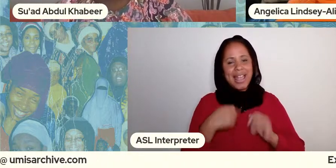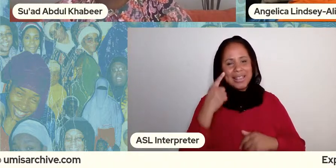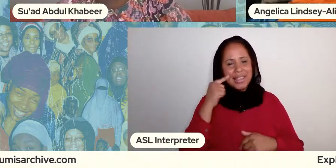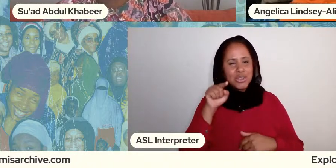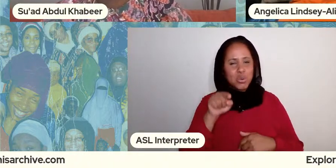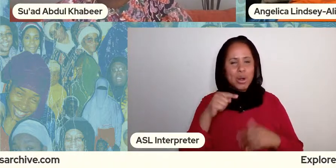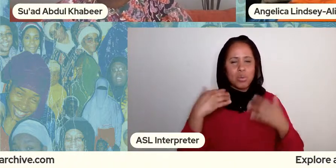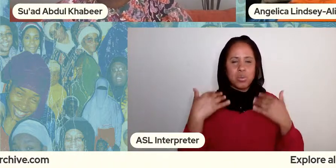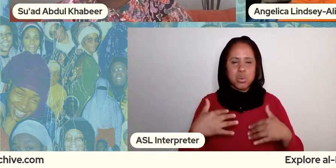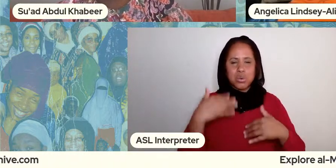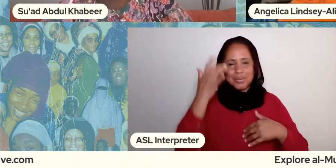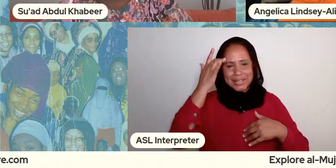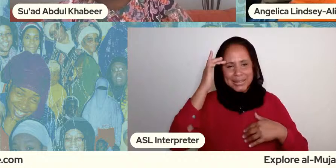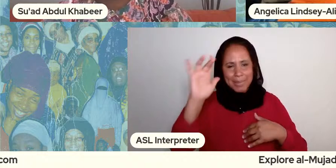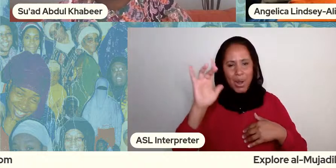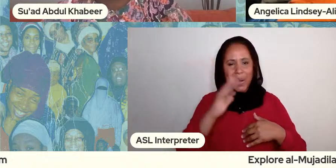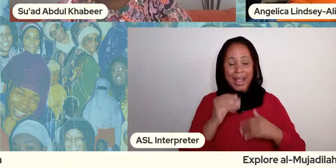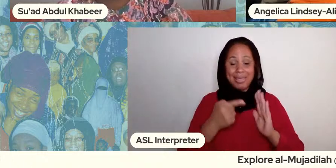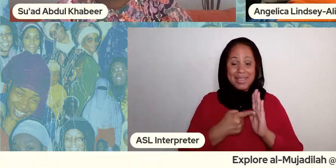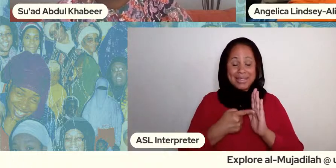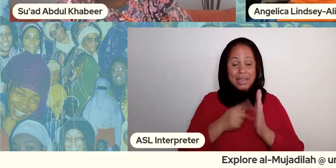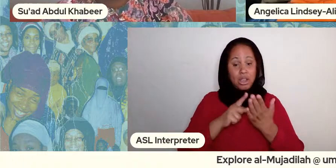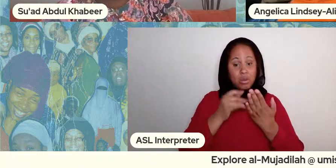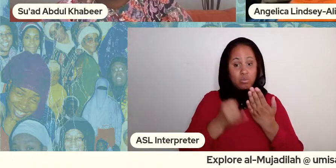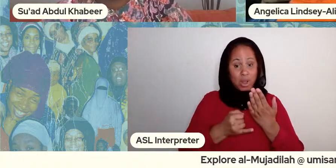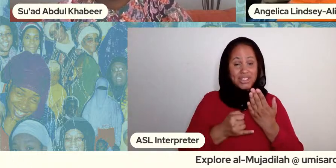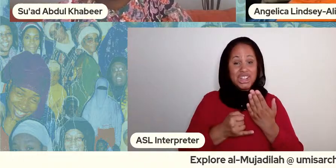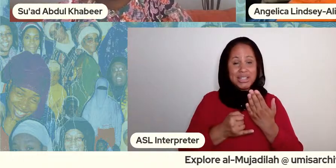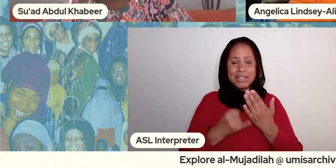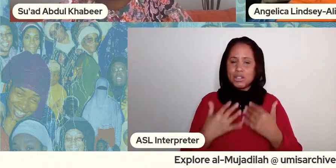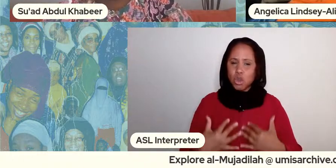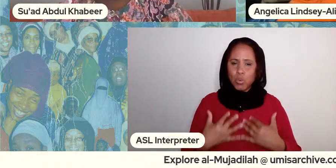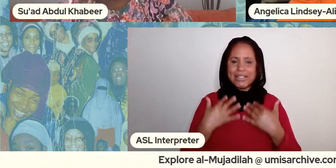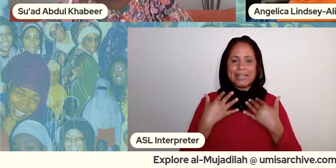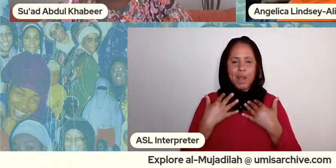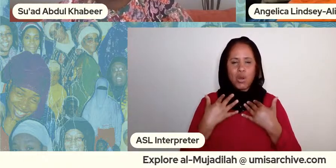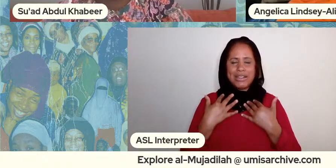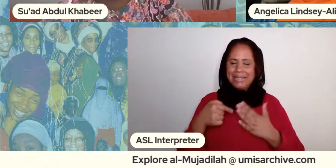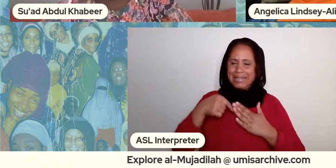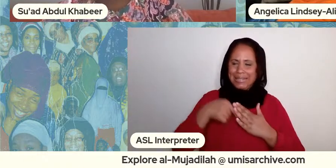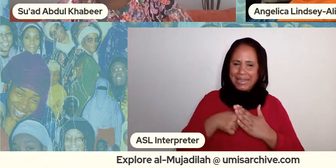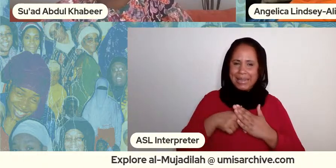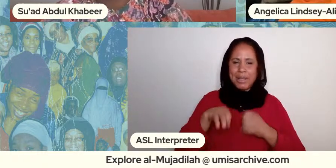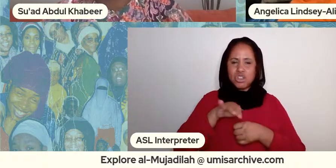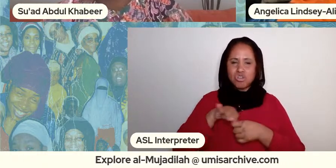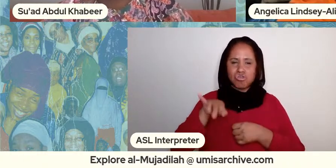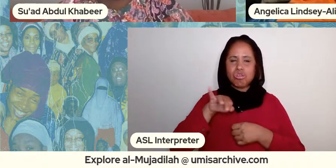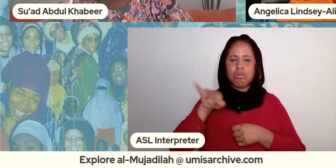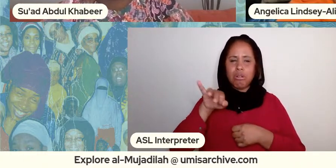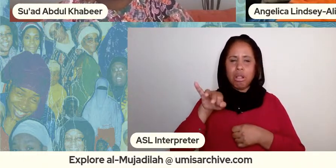and this whole project is just it's it's so inspiring on a deep soul level and i just i really